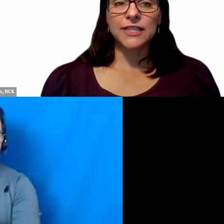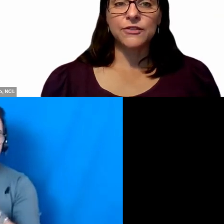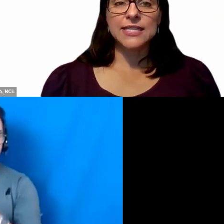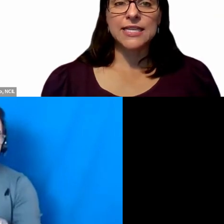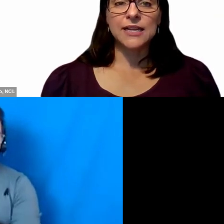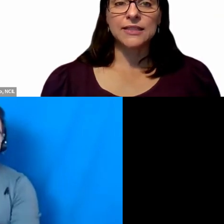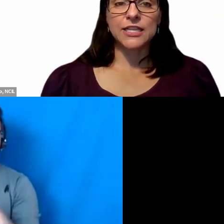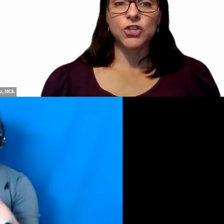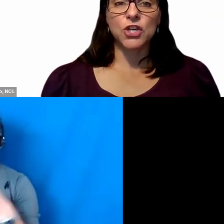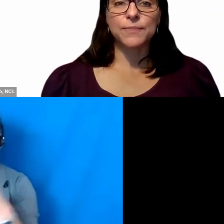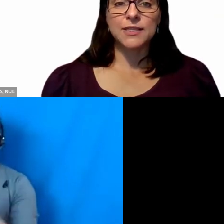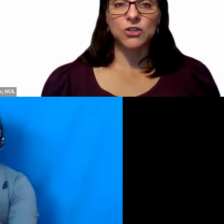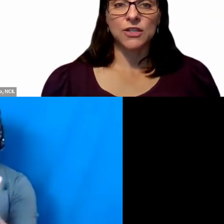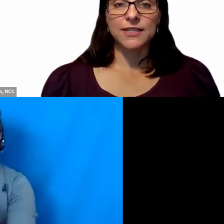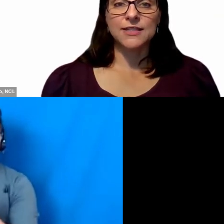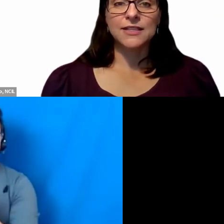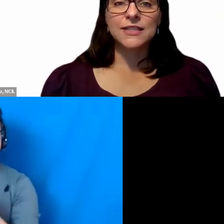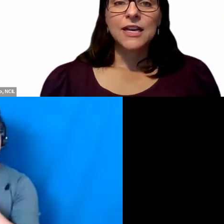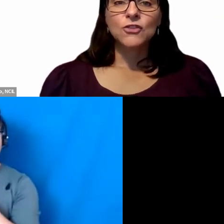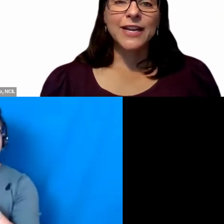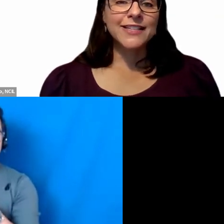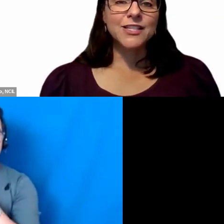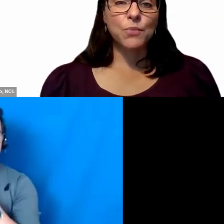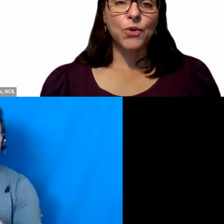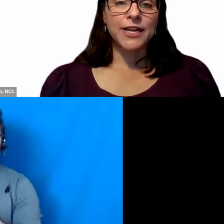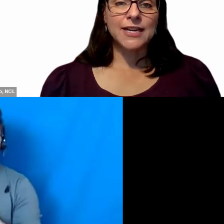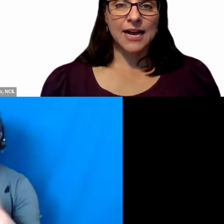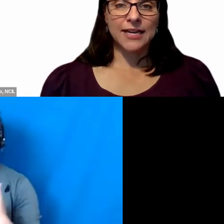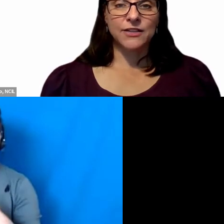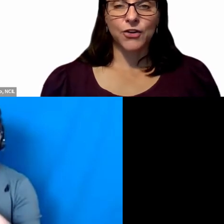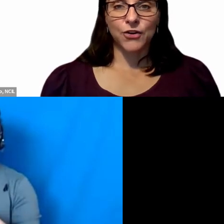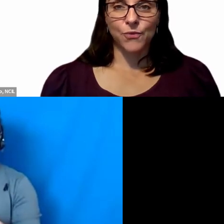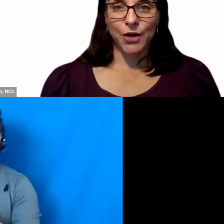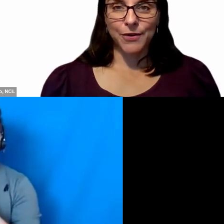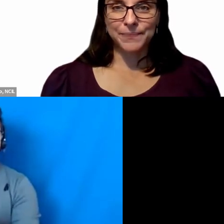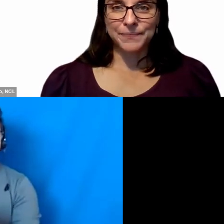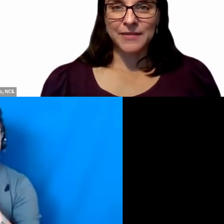literacy leadership specialist greatly support and guide her current work.